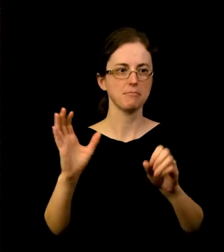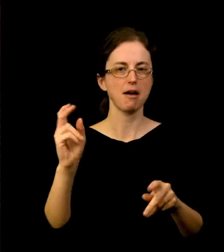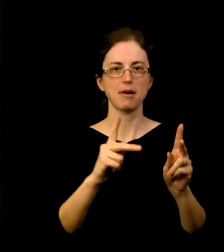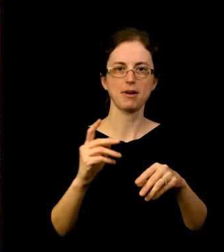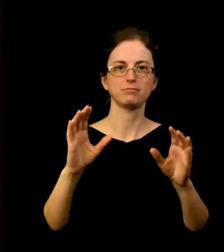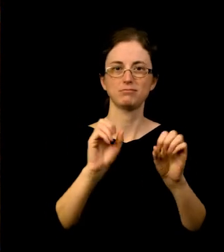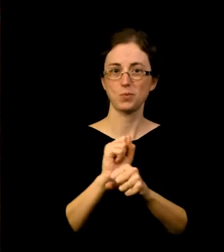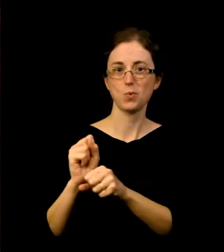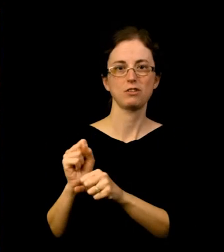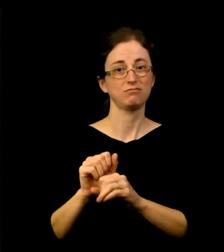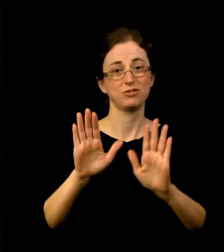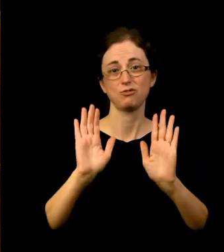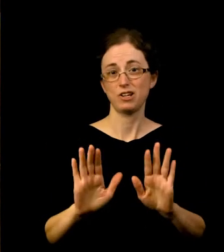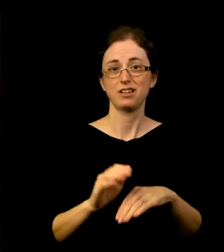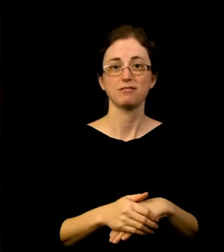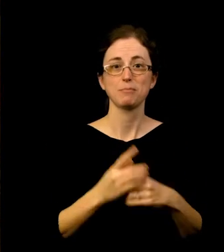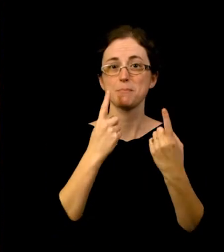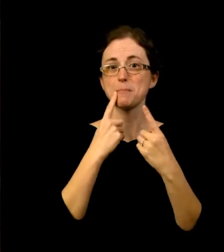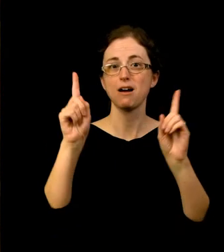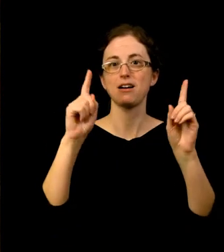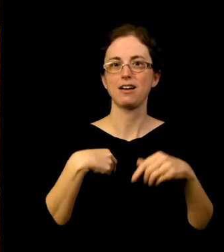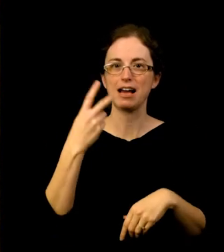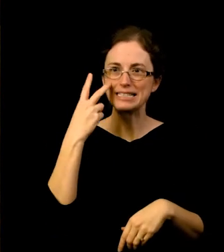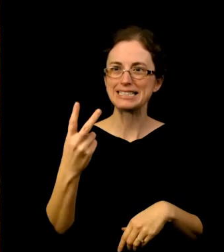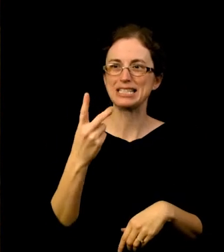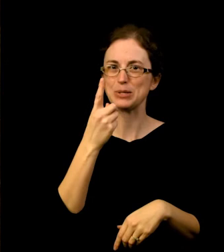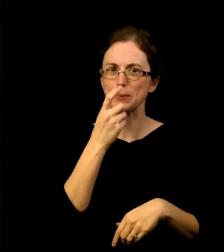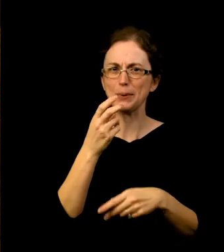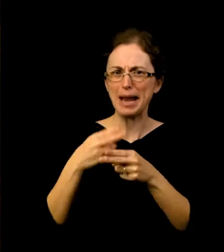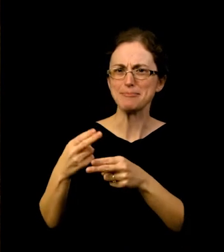I finally can see some of the names of people that I've been emailing.